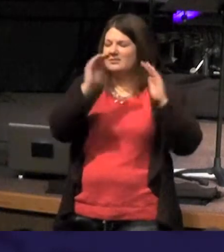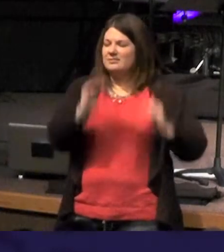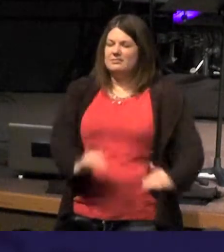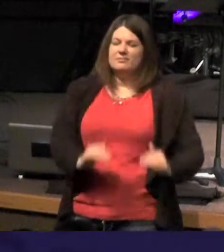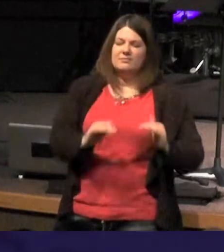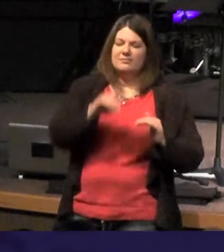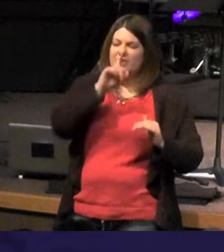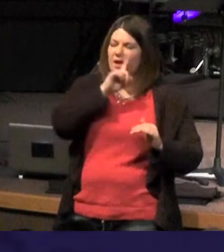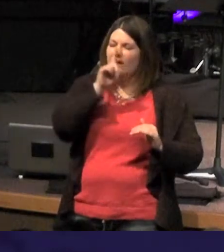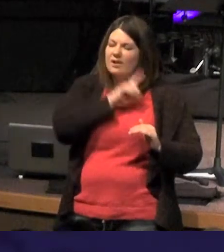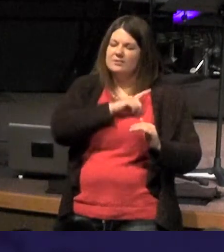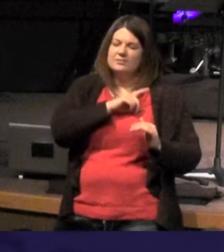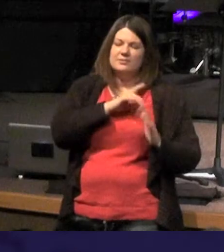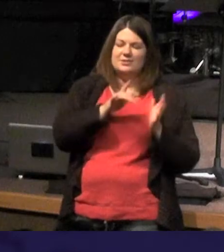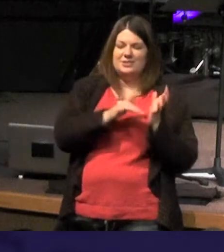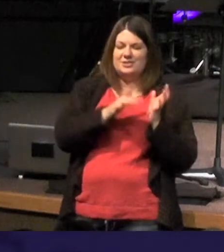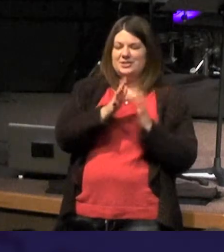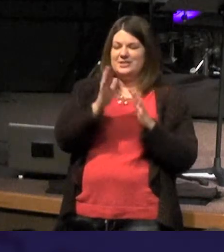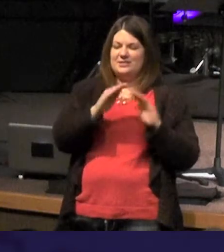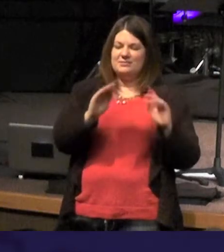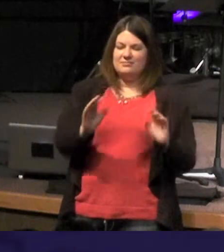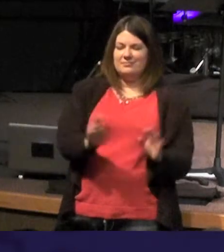been a god small "g" or that you